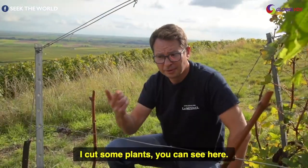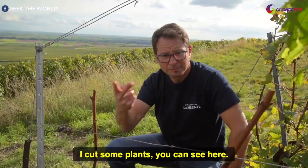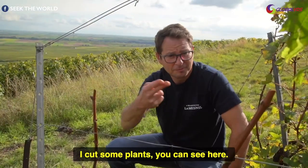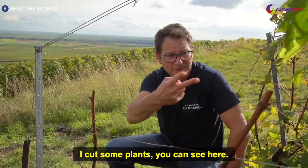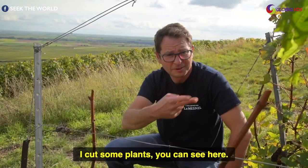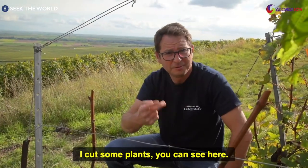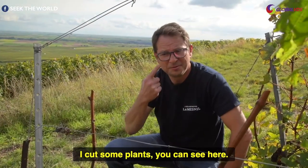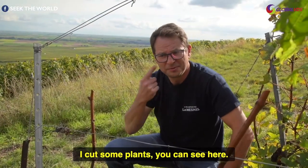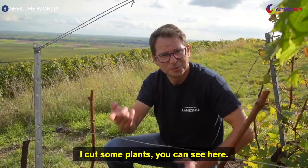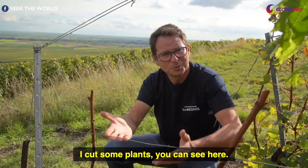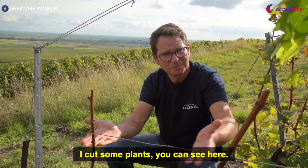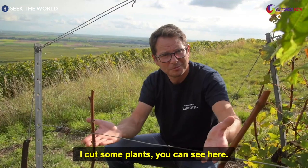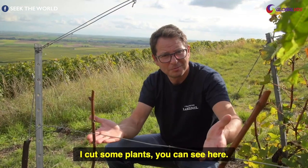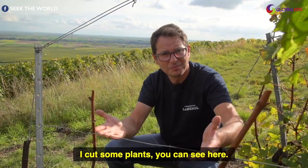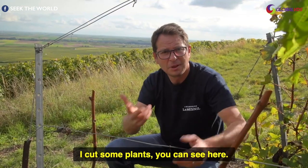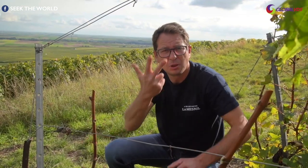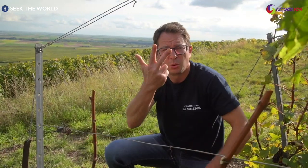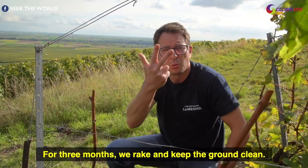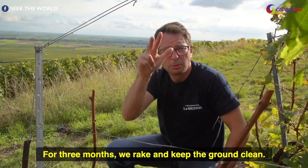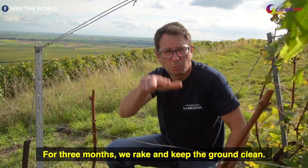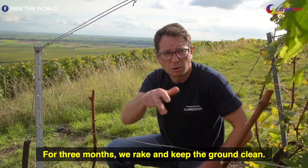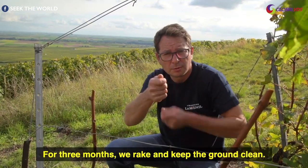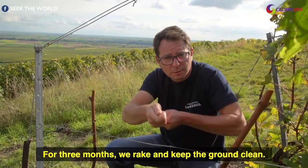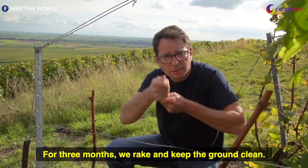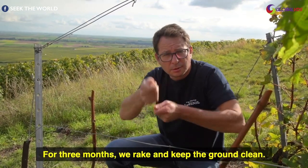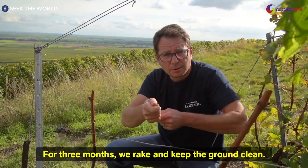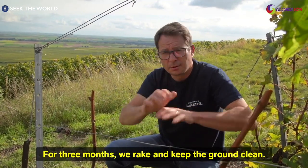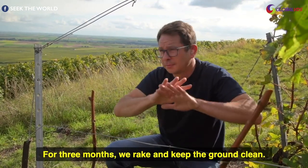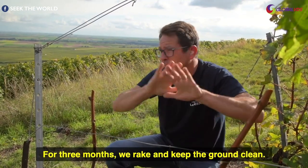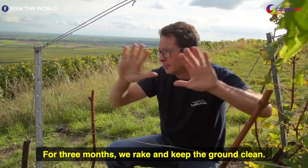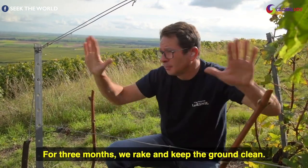i cut some plants you can see here for three months we rake and keep the ground clean